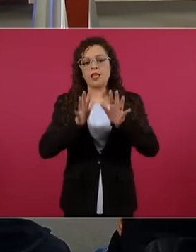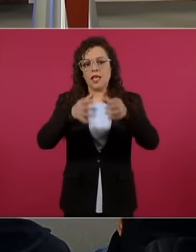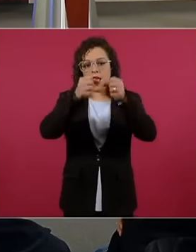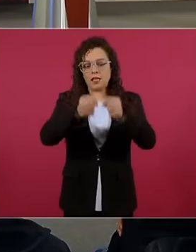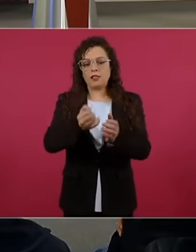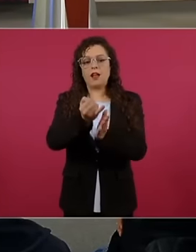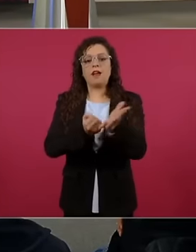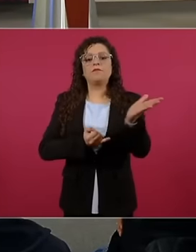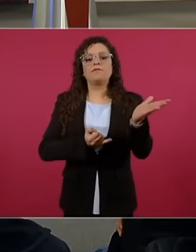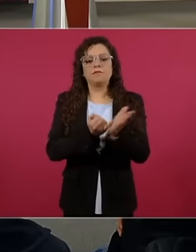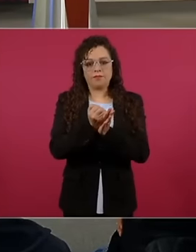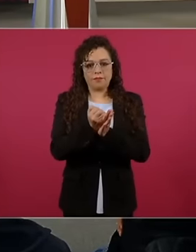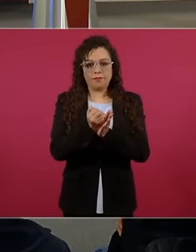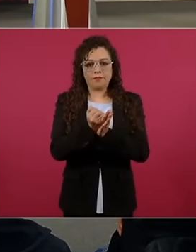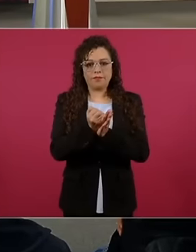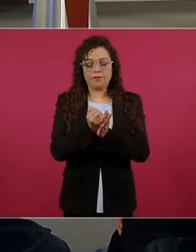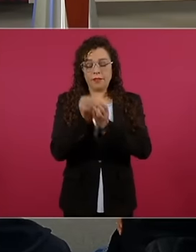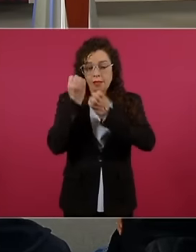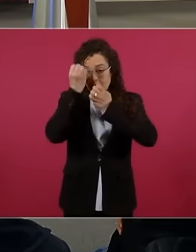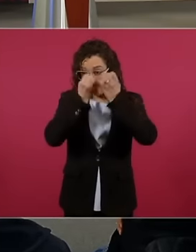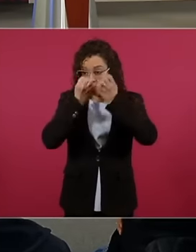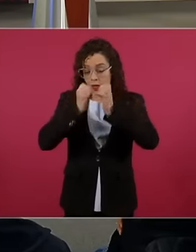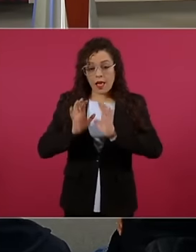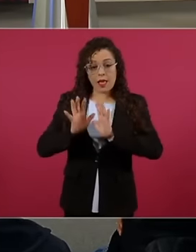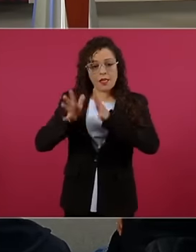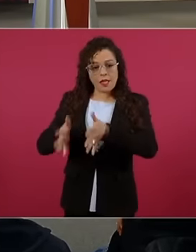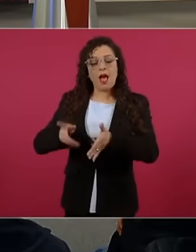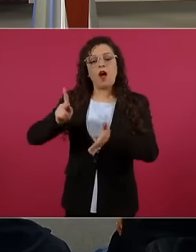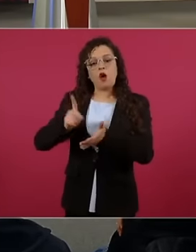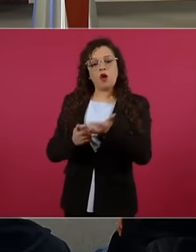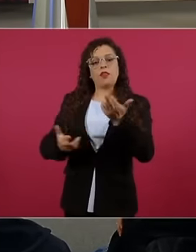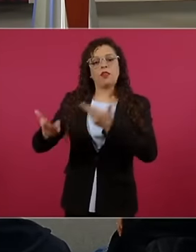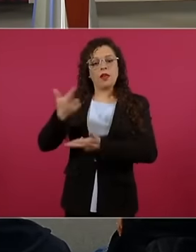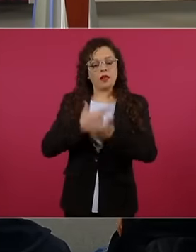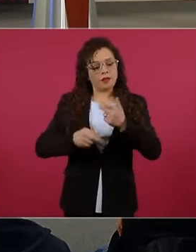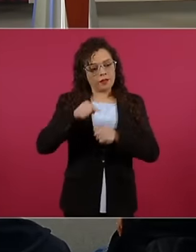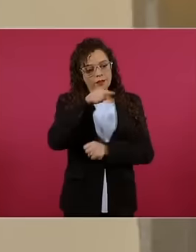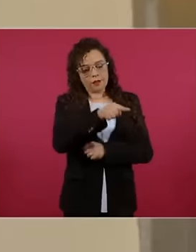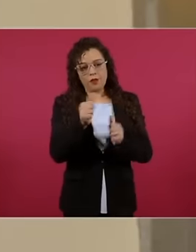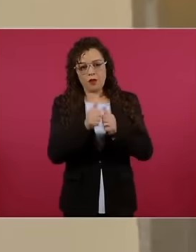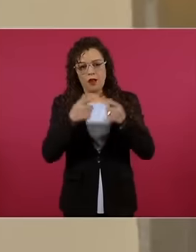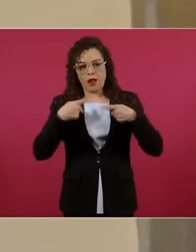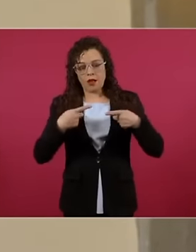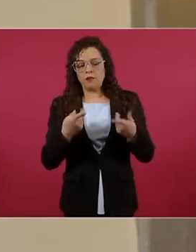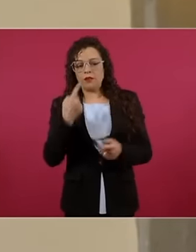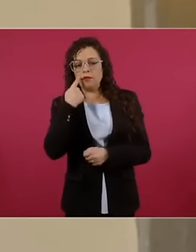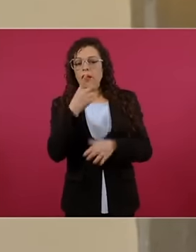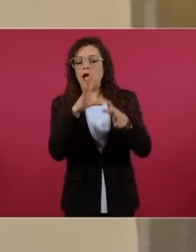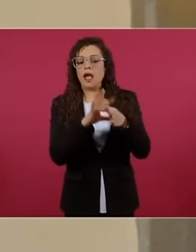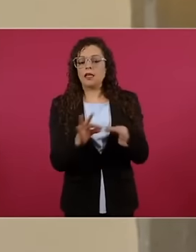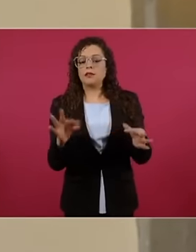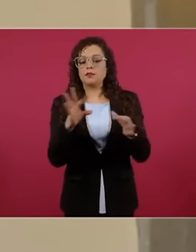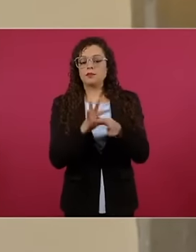the diagnosis, we returned to the community, it was explained to them that which families would have to